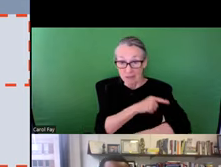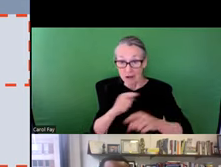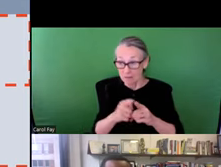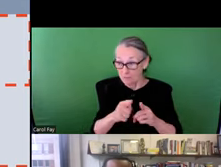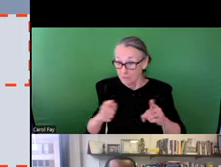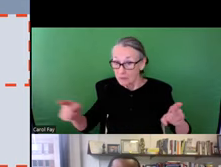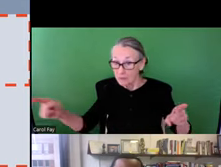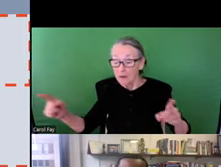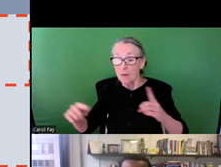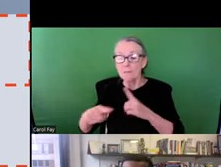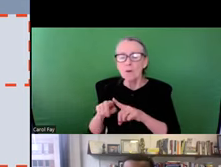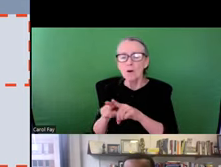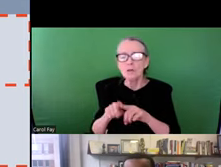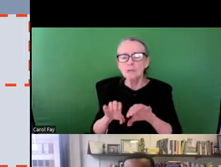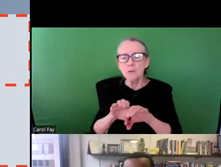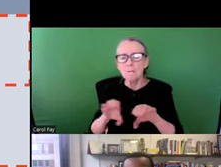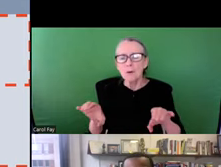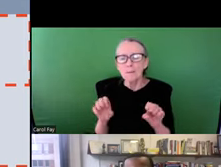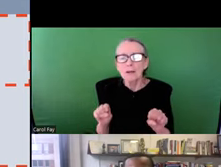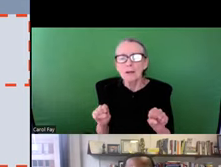pipe length but also pipe capacity in